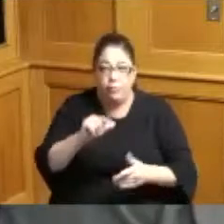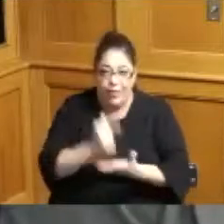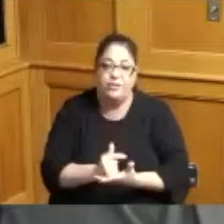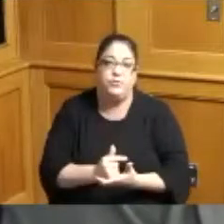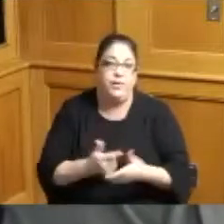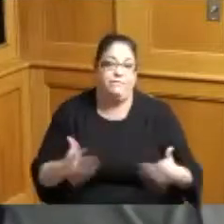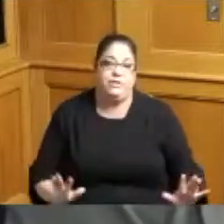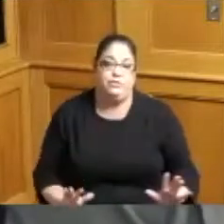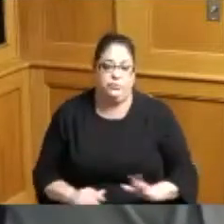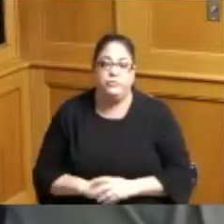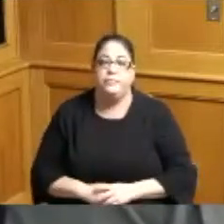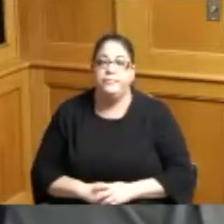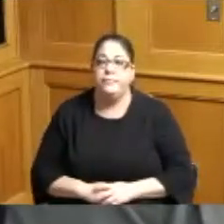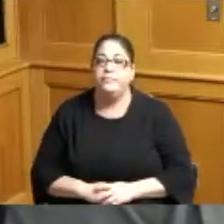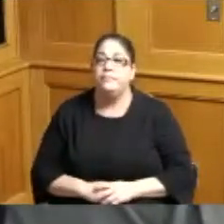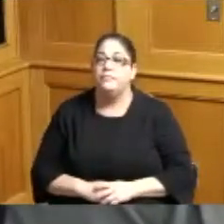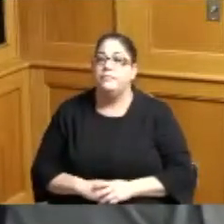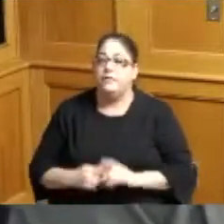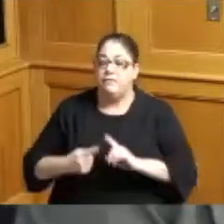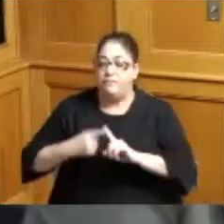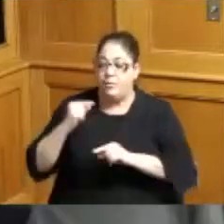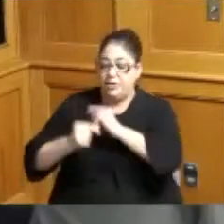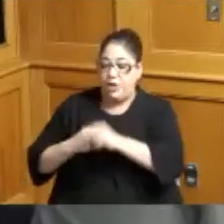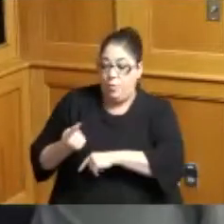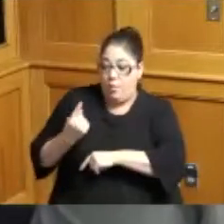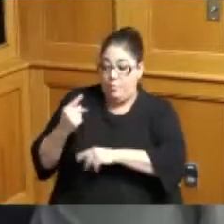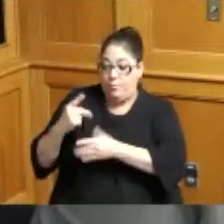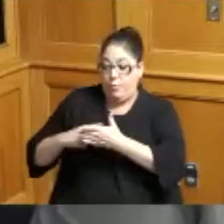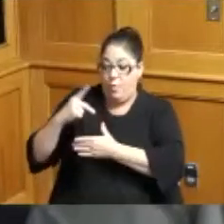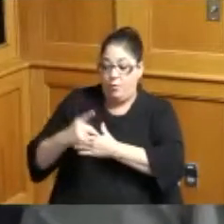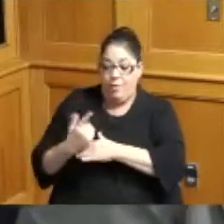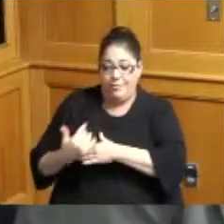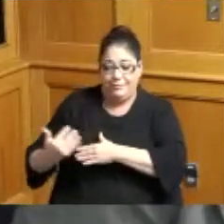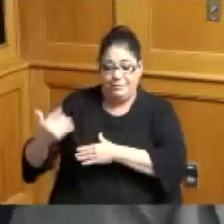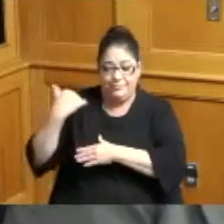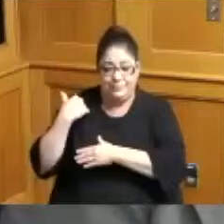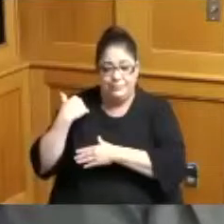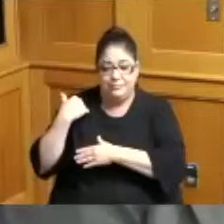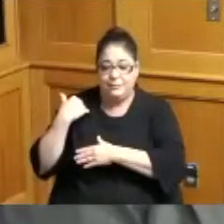students that were from the Gen 1 program that were back they were in their third year